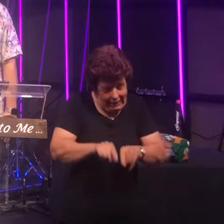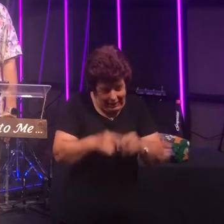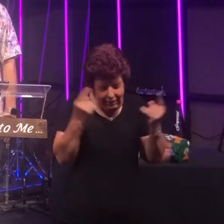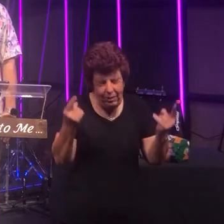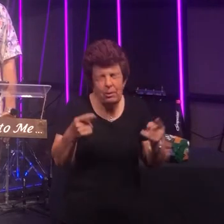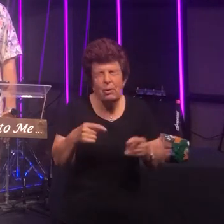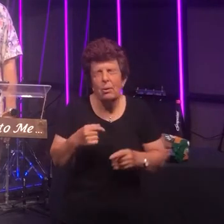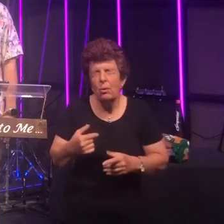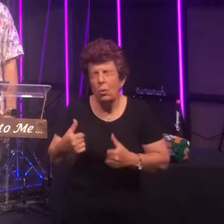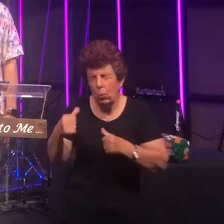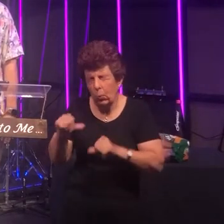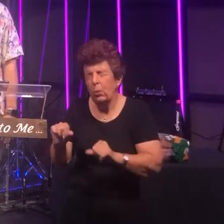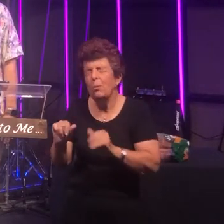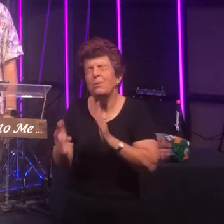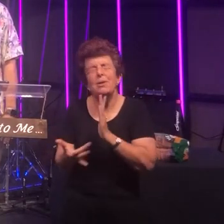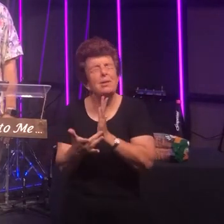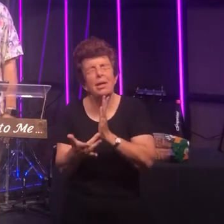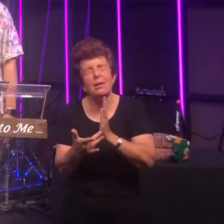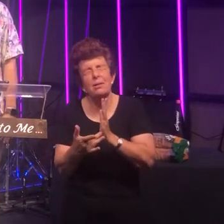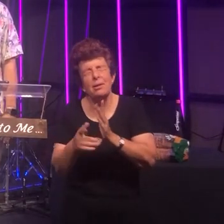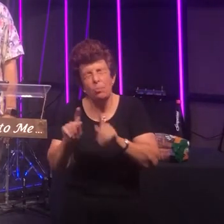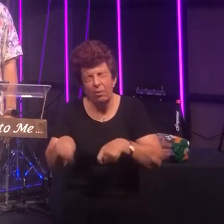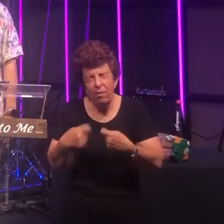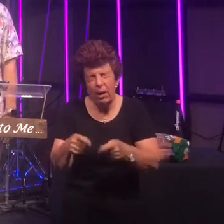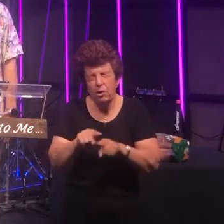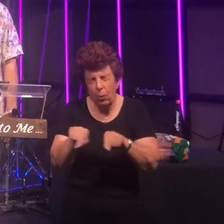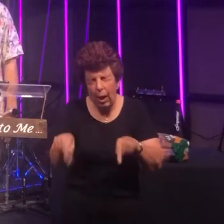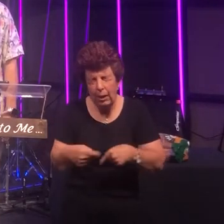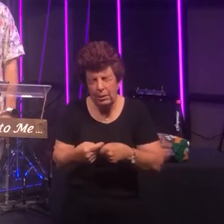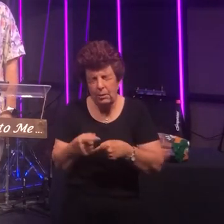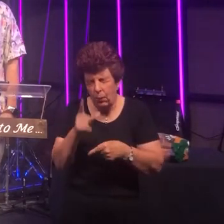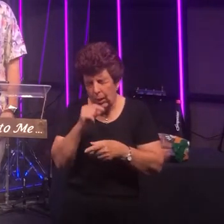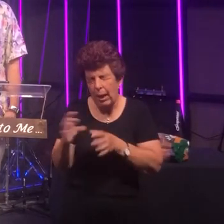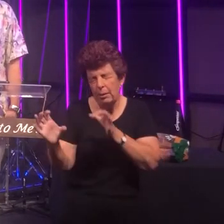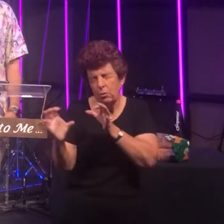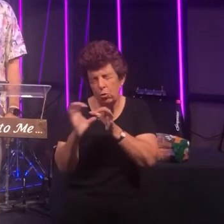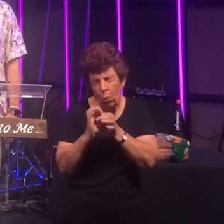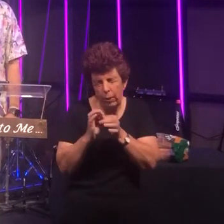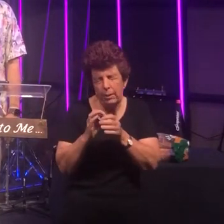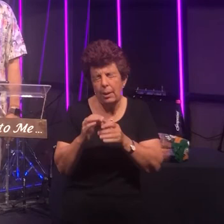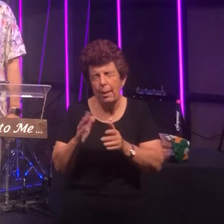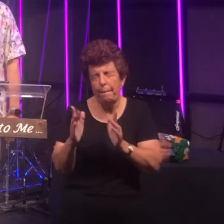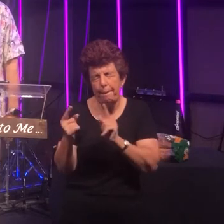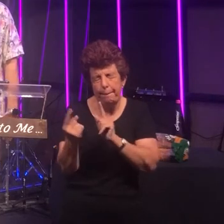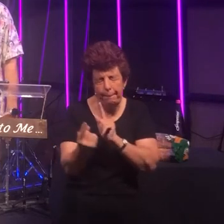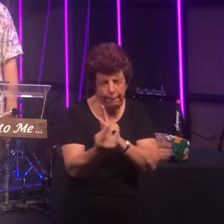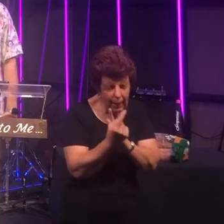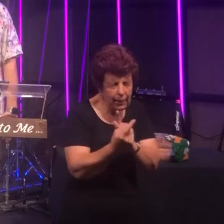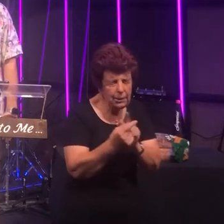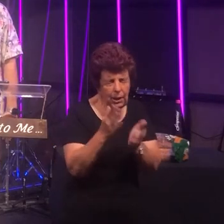advantage of the technology that's been given to us to together and to meet and